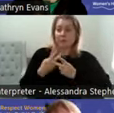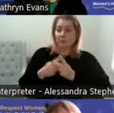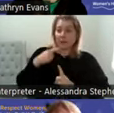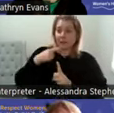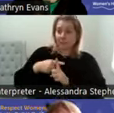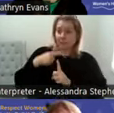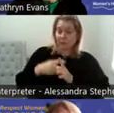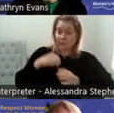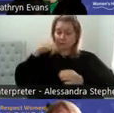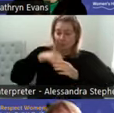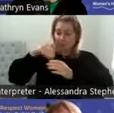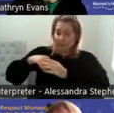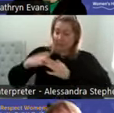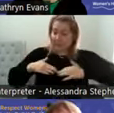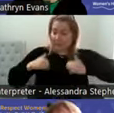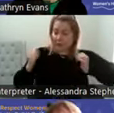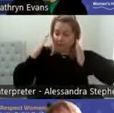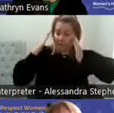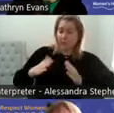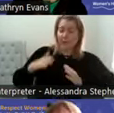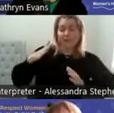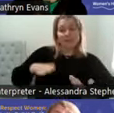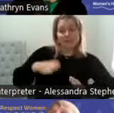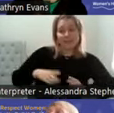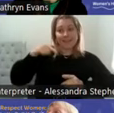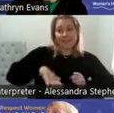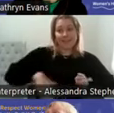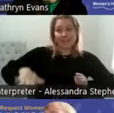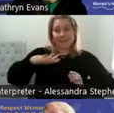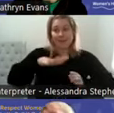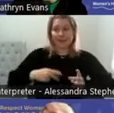approach to sexual health is required. Sexual health was described by service